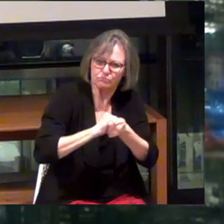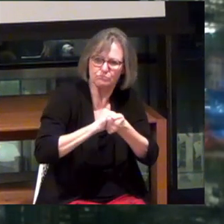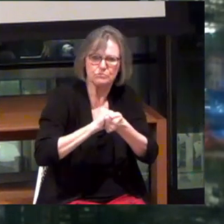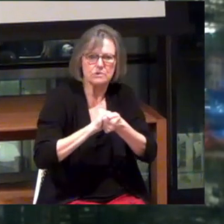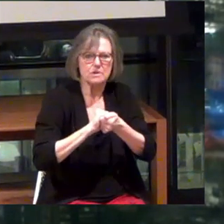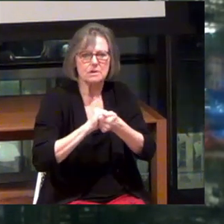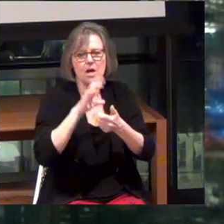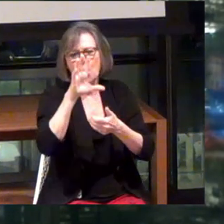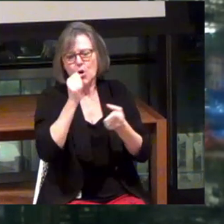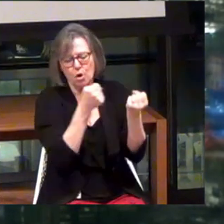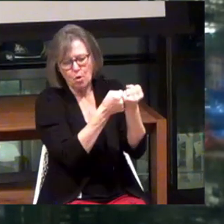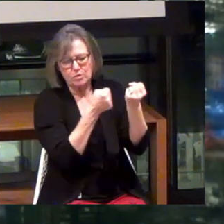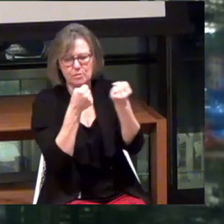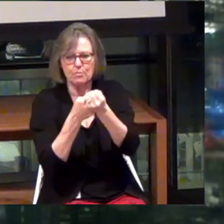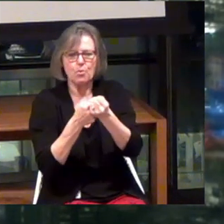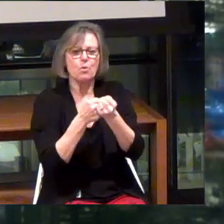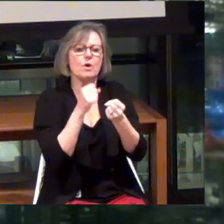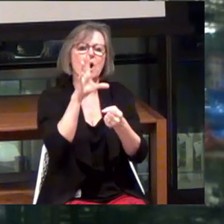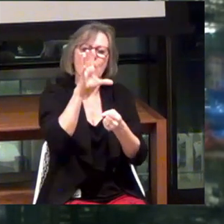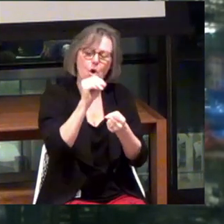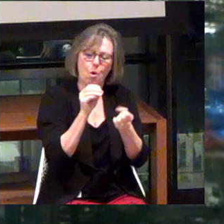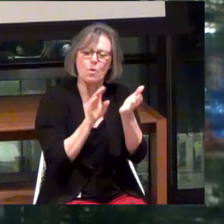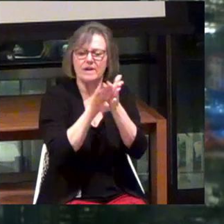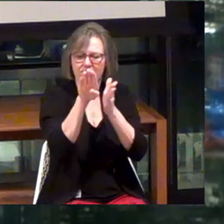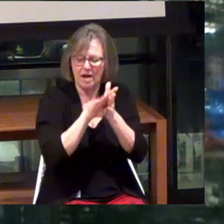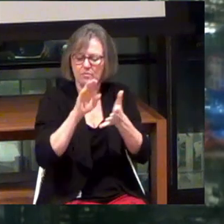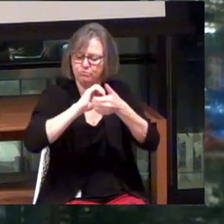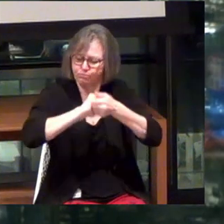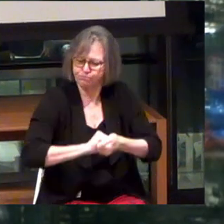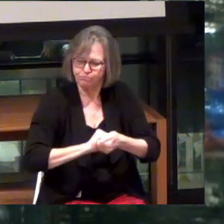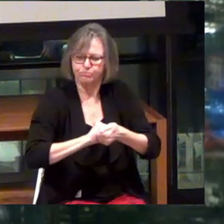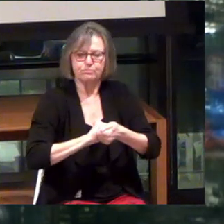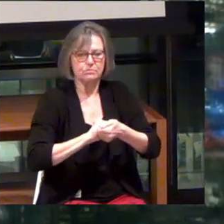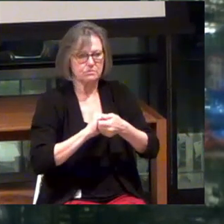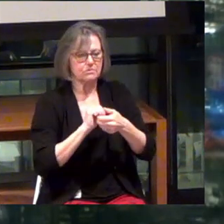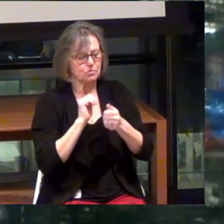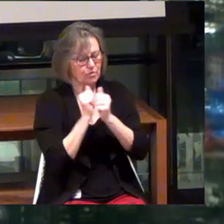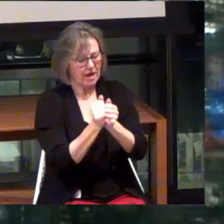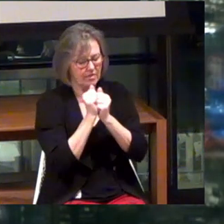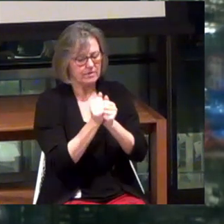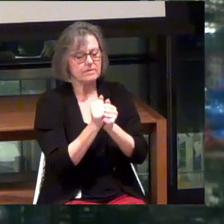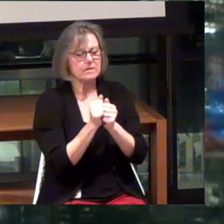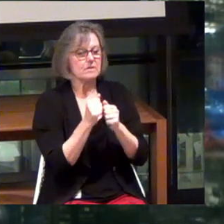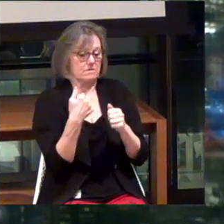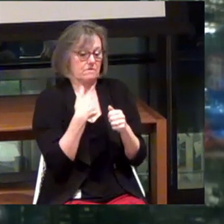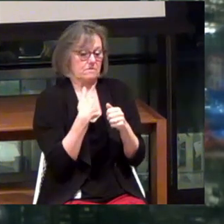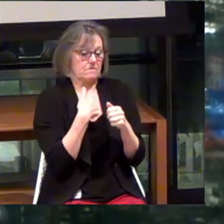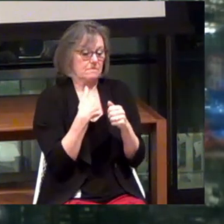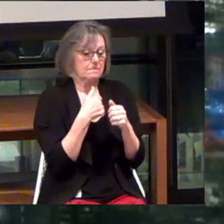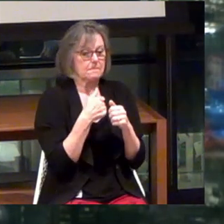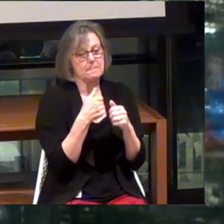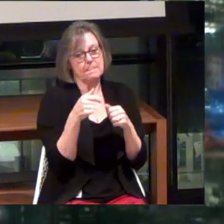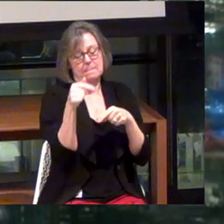Or co-development of product. And I guess for me, it comes back to that.